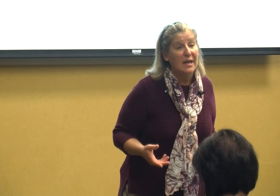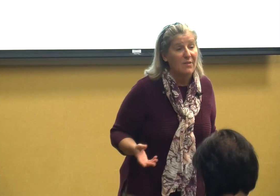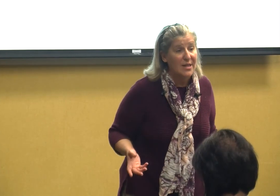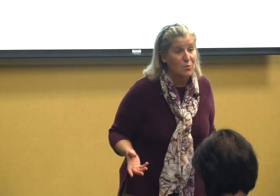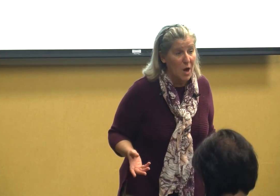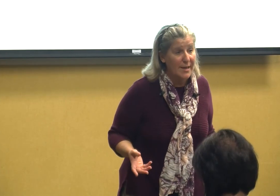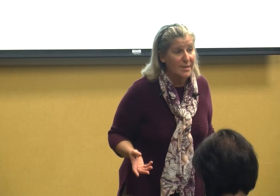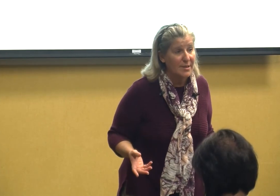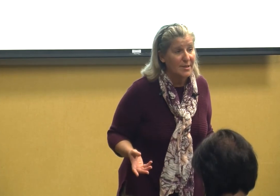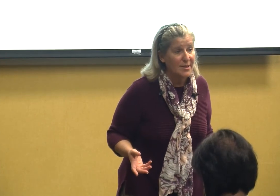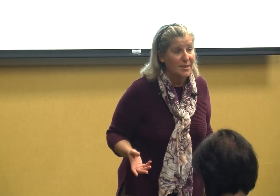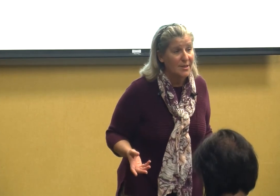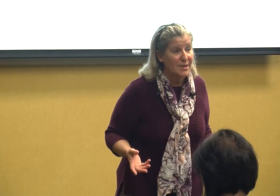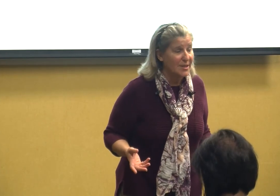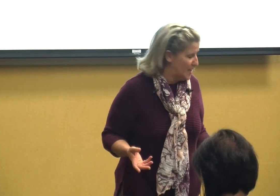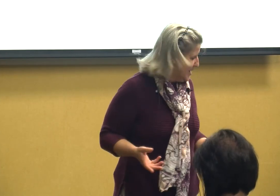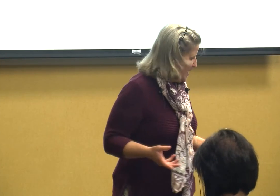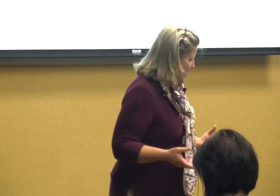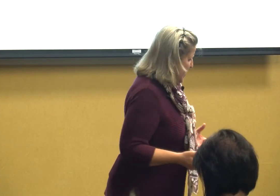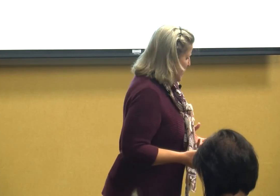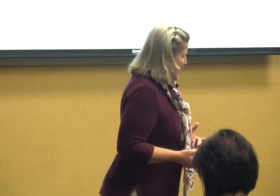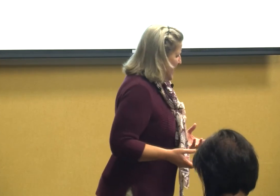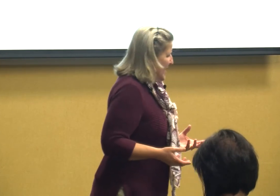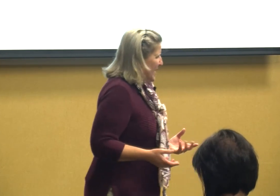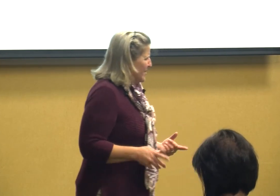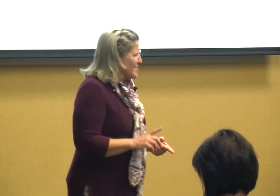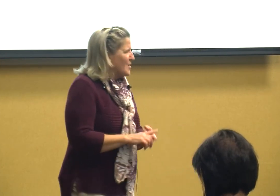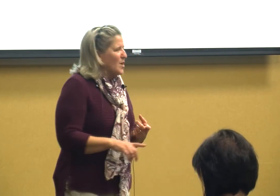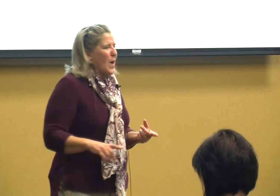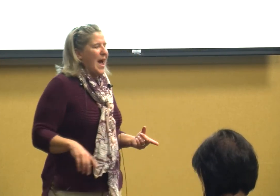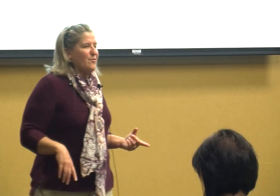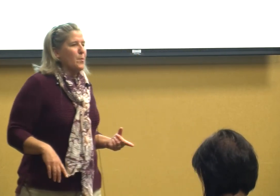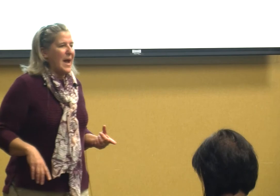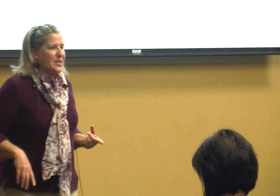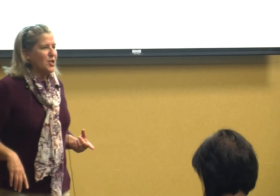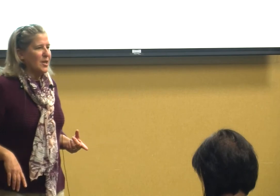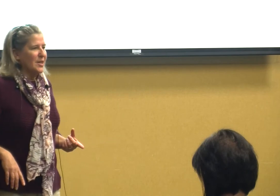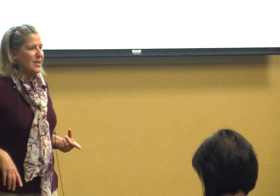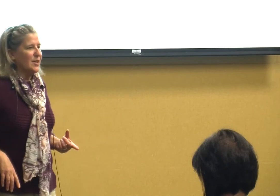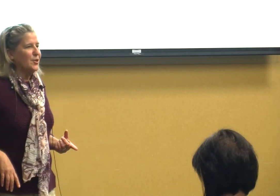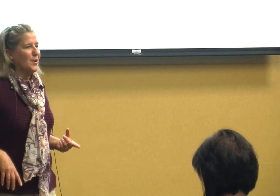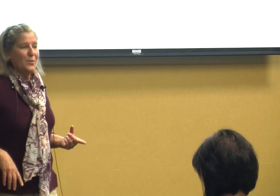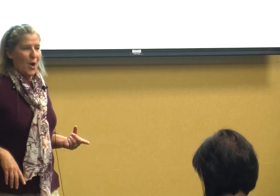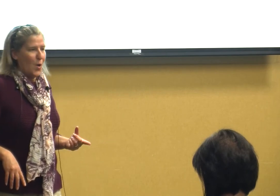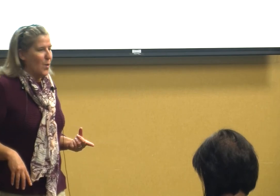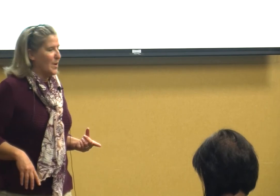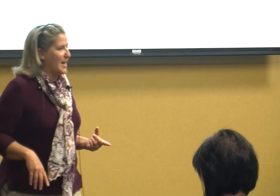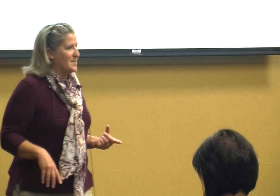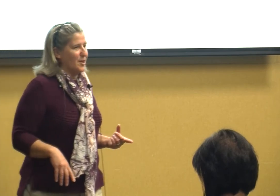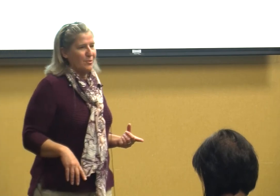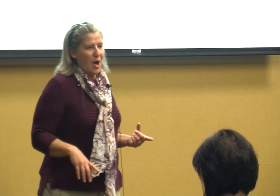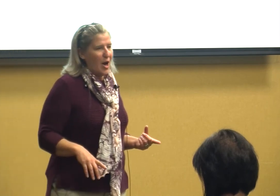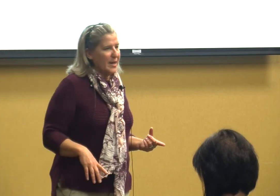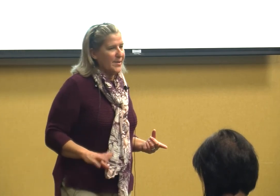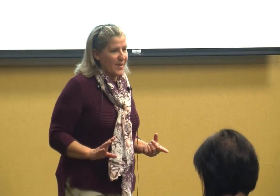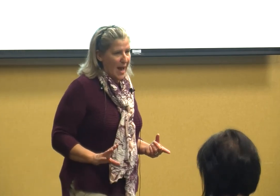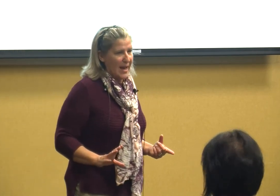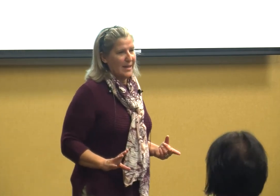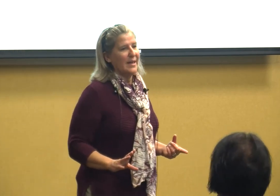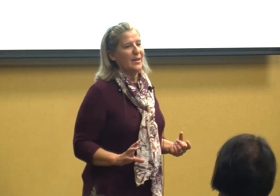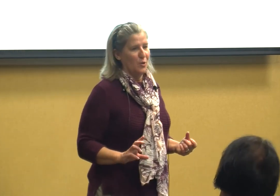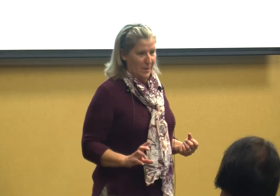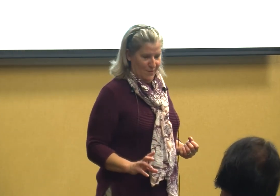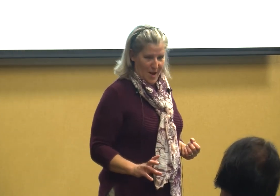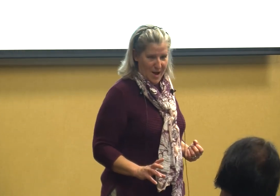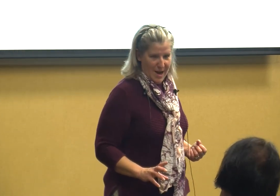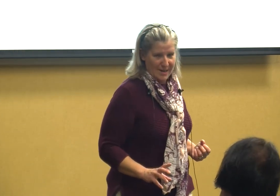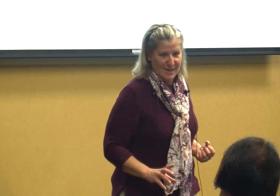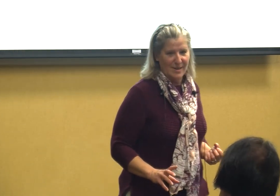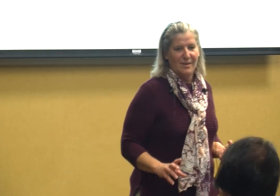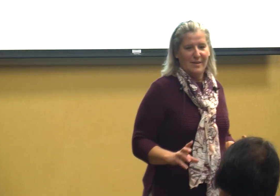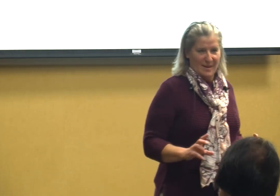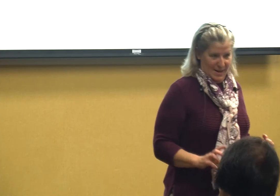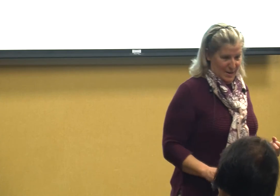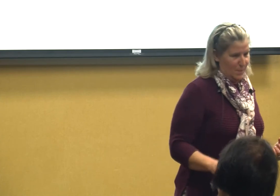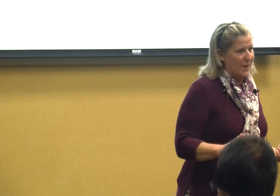us right there's also affirmation you know Nancy you're not insane you'll be fine it'll be fine